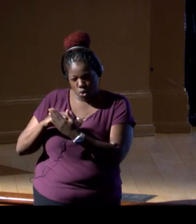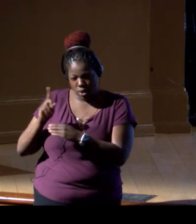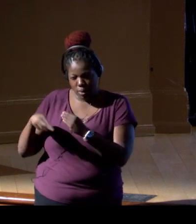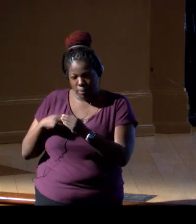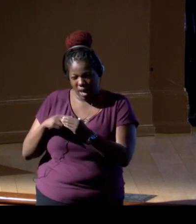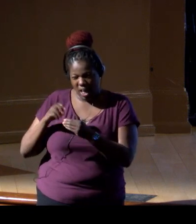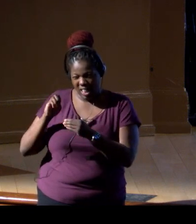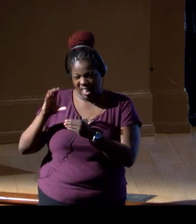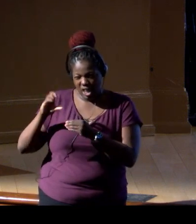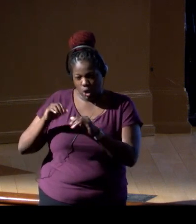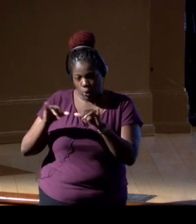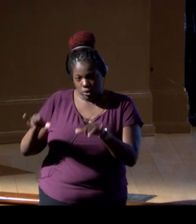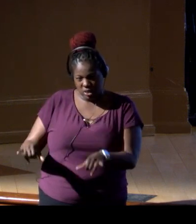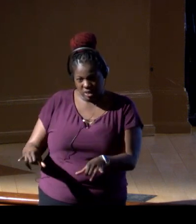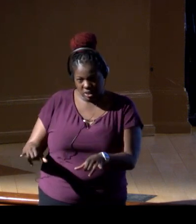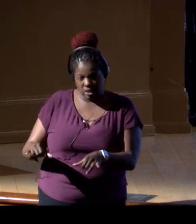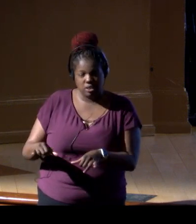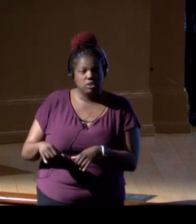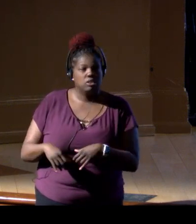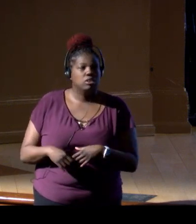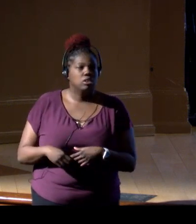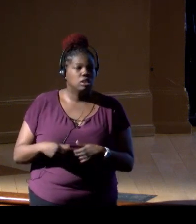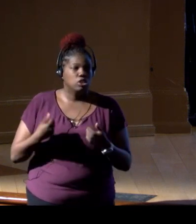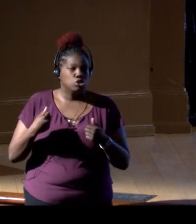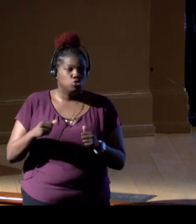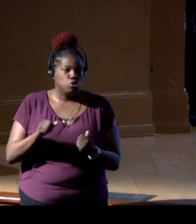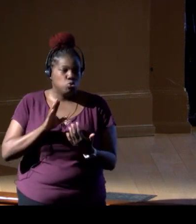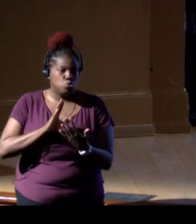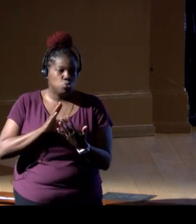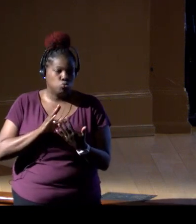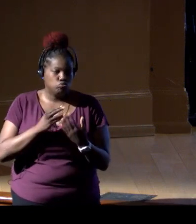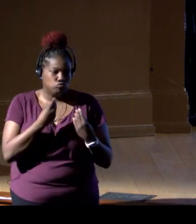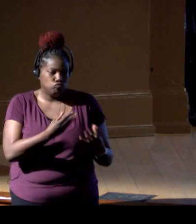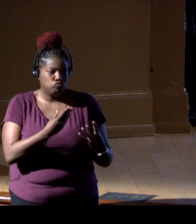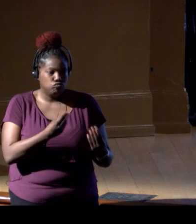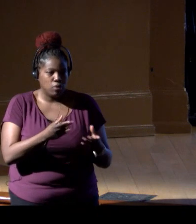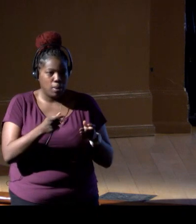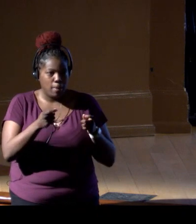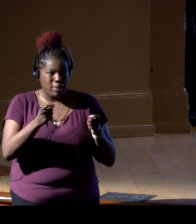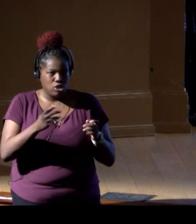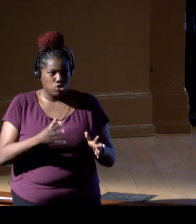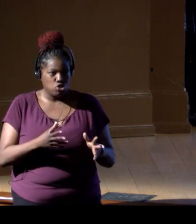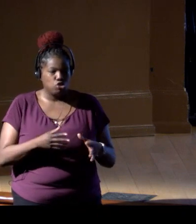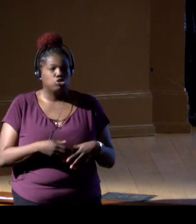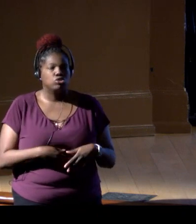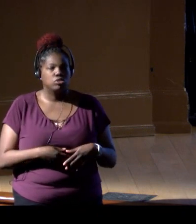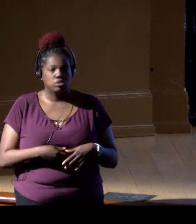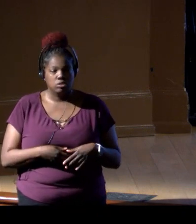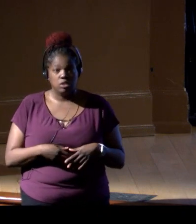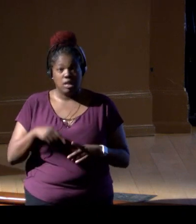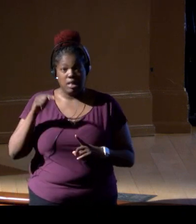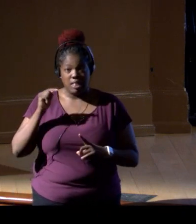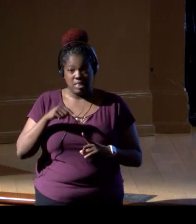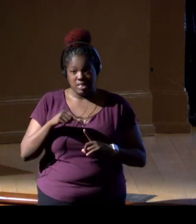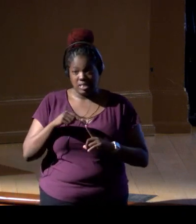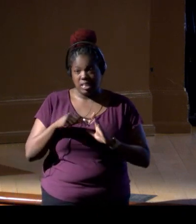and in particularly to inform managers and decision-makers. Examples of this work include